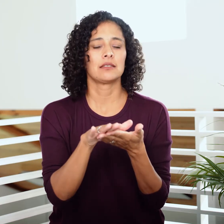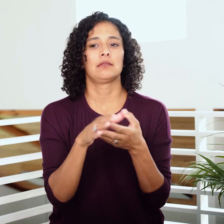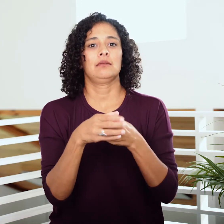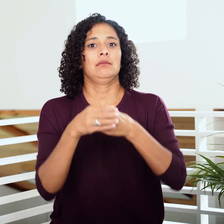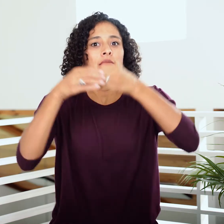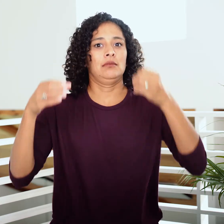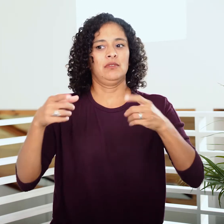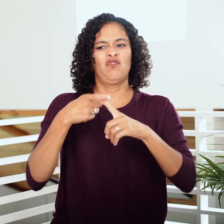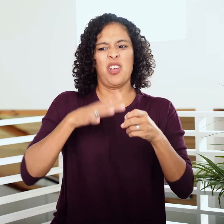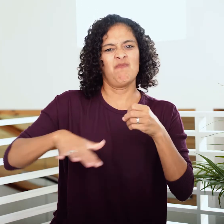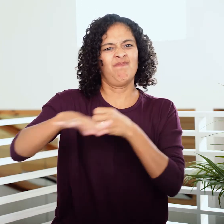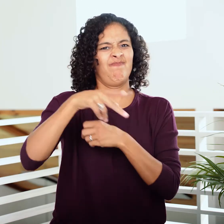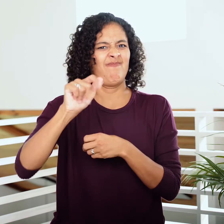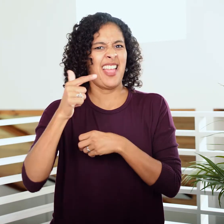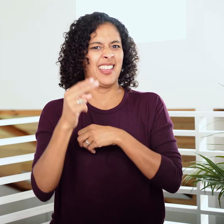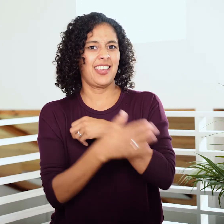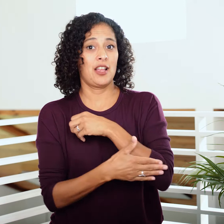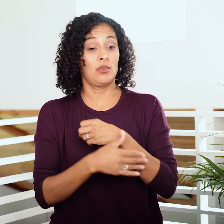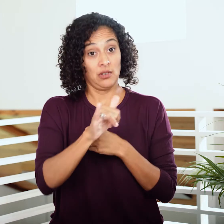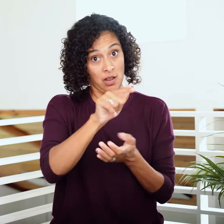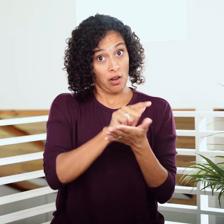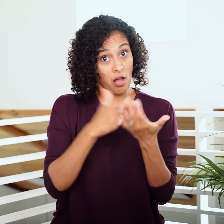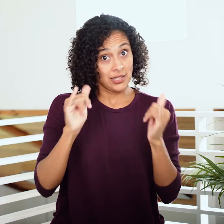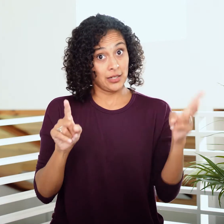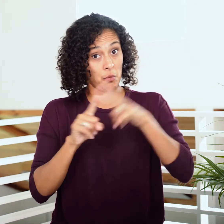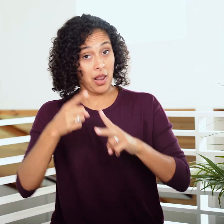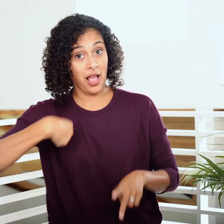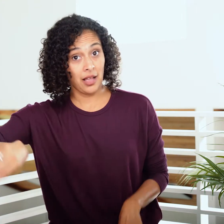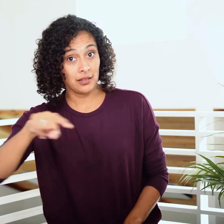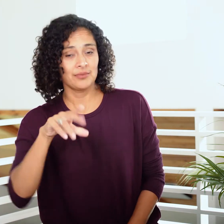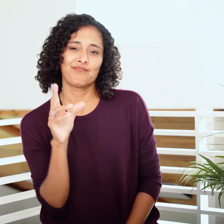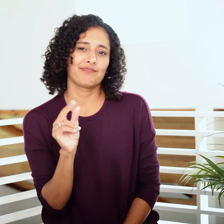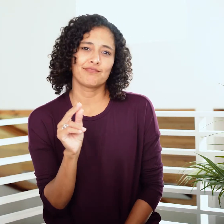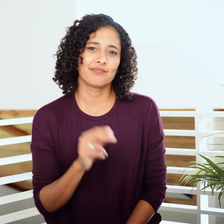and being set apart from the pagan nations, those laws no longer apply.